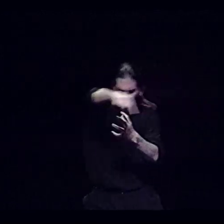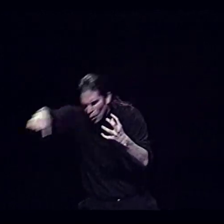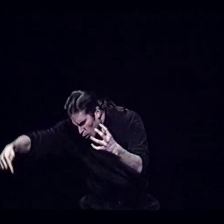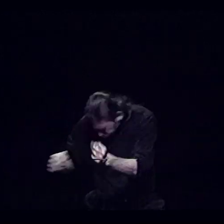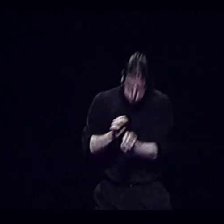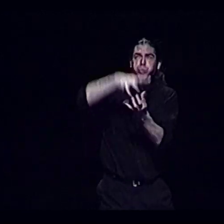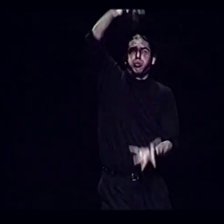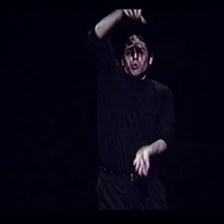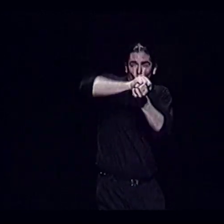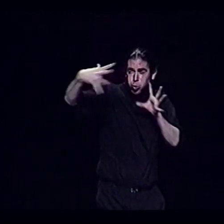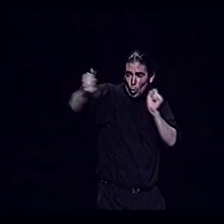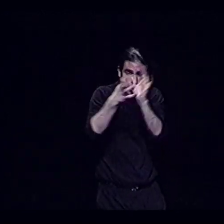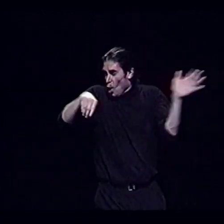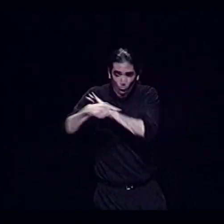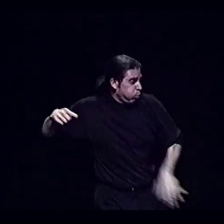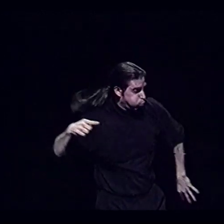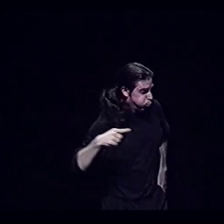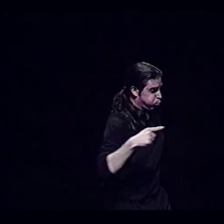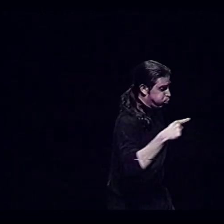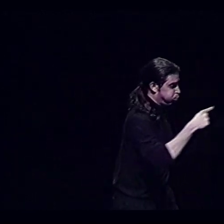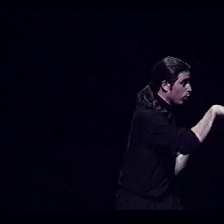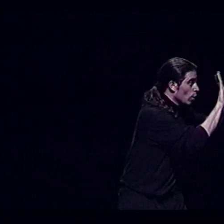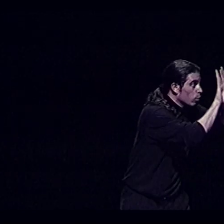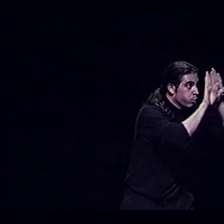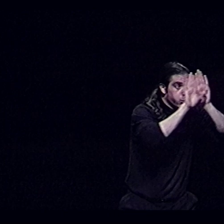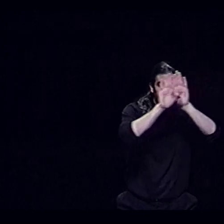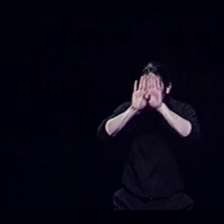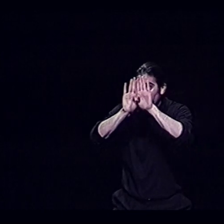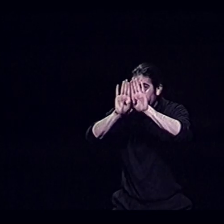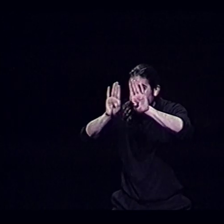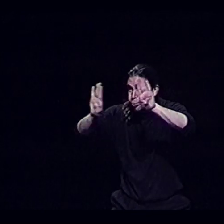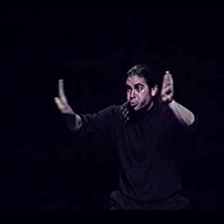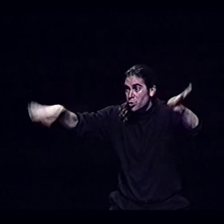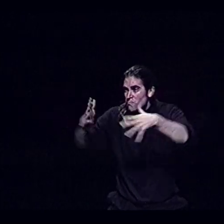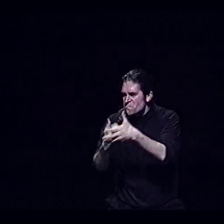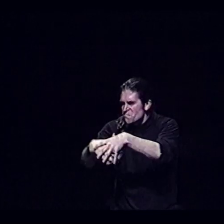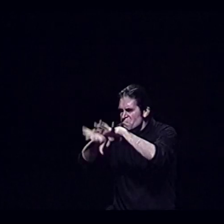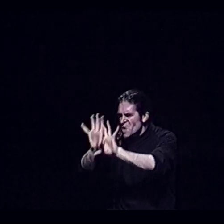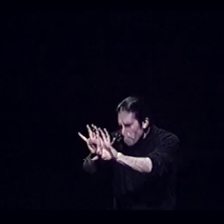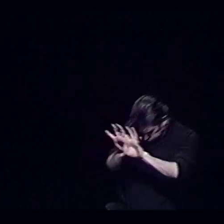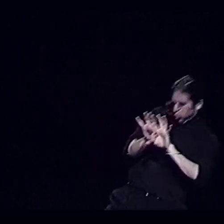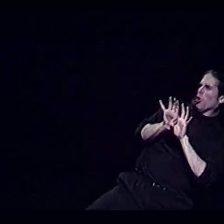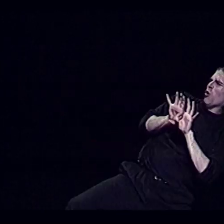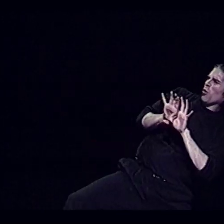Exploding It's the open window It's caught